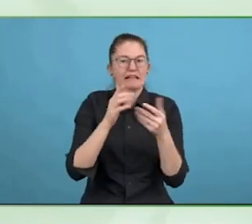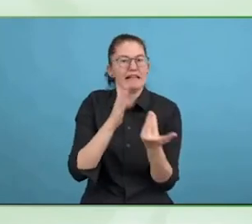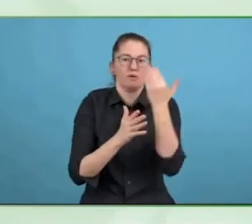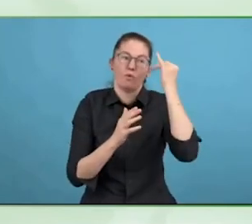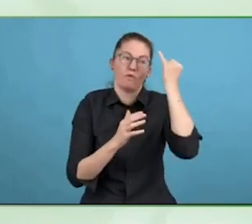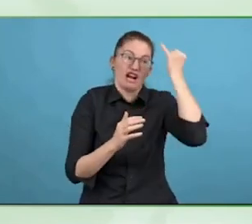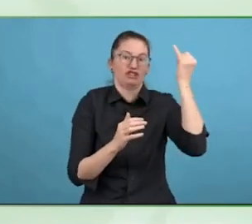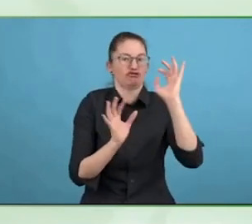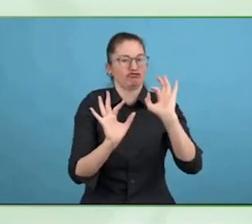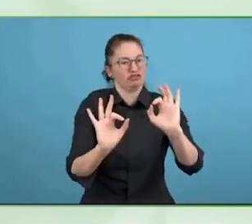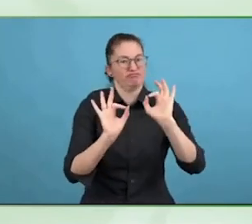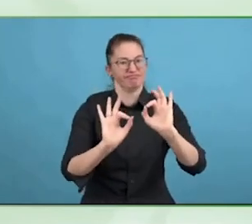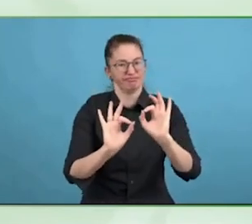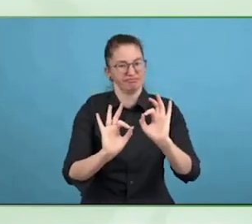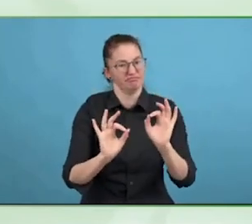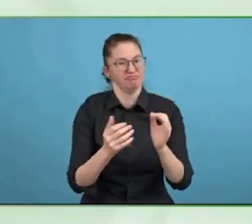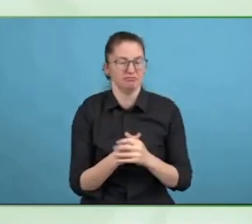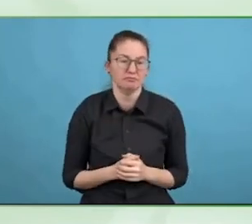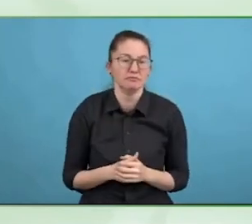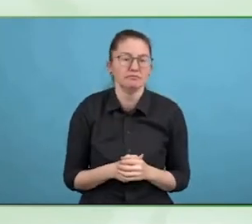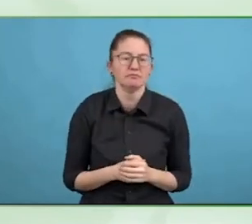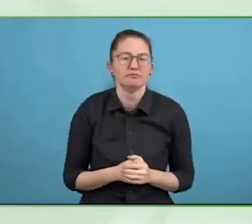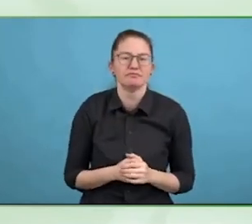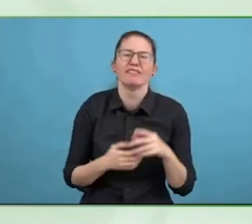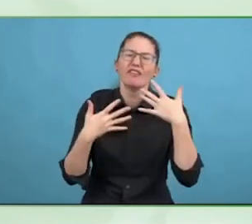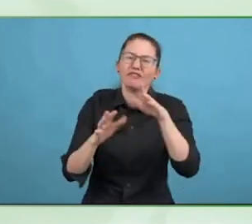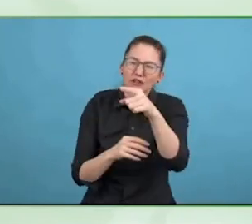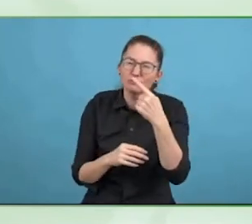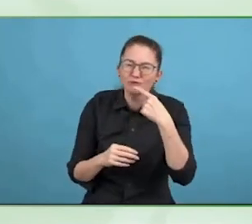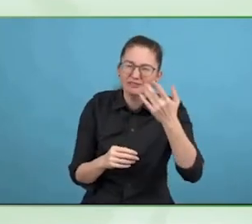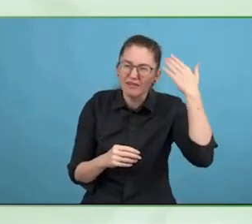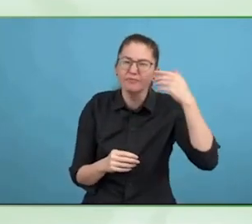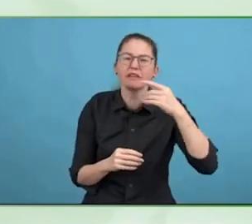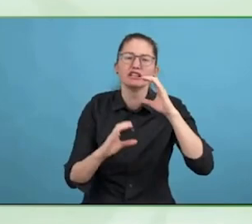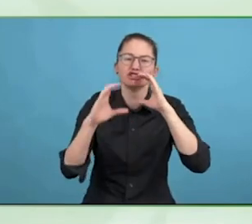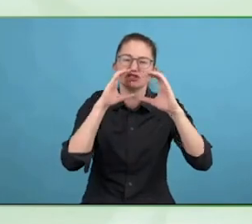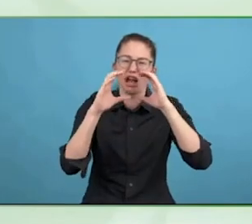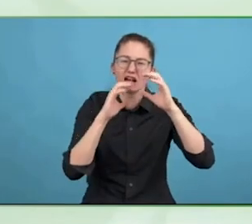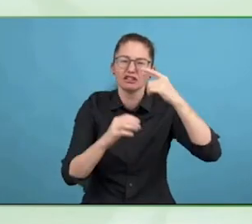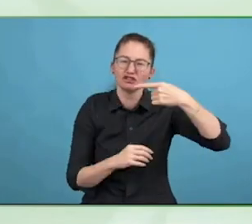I think of all the technology that I have been exposed to.